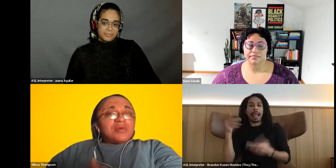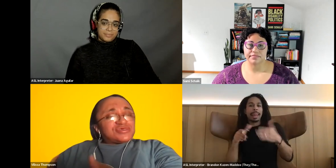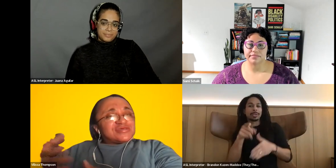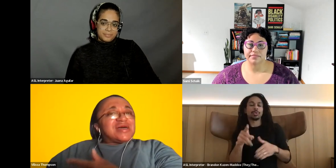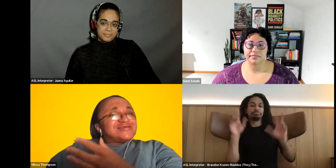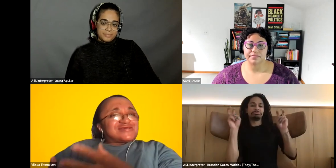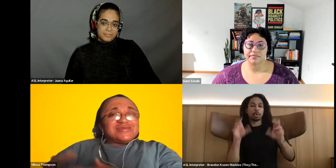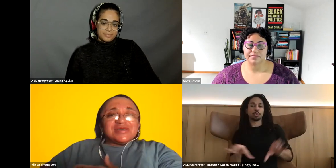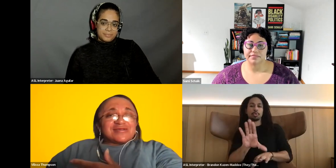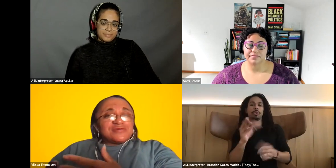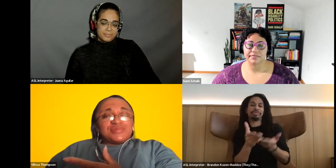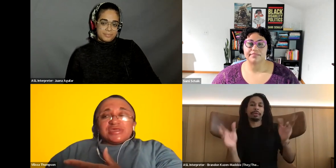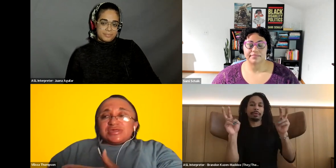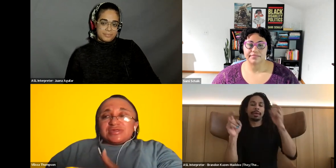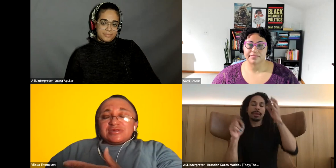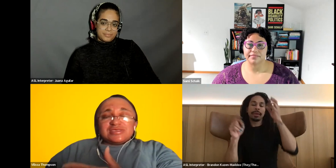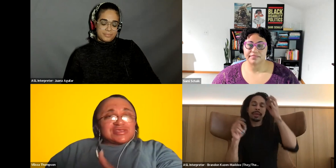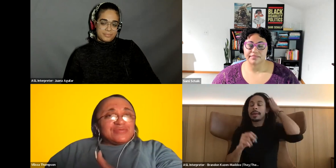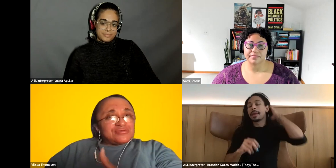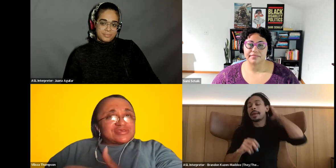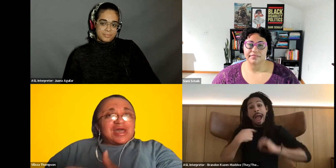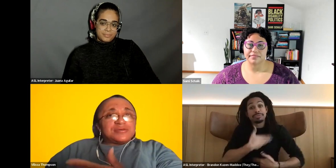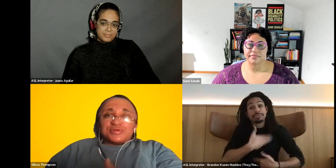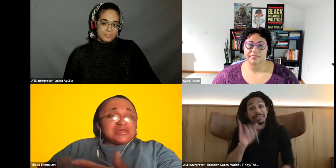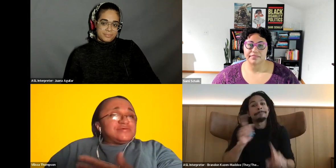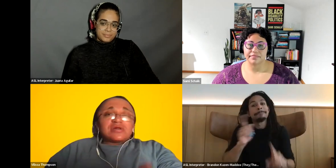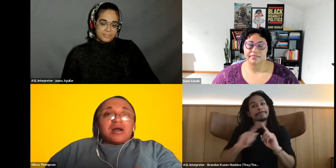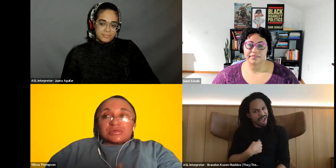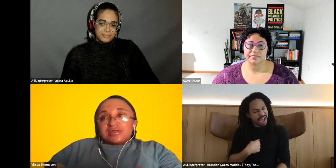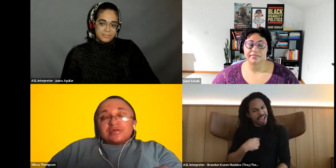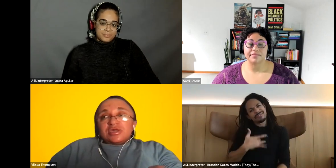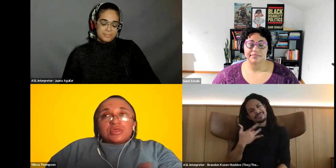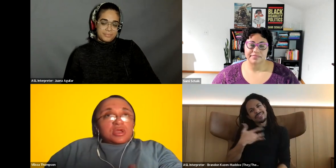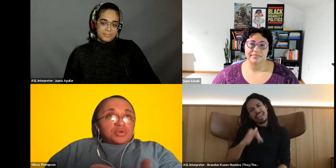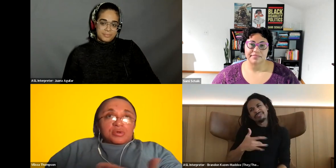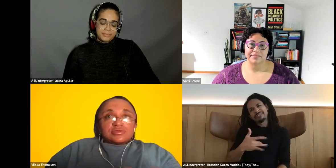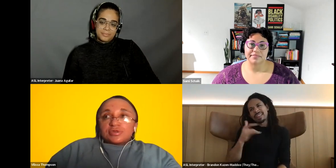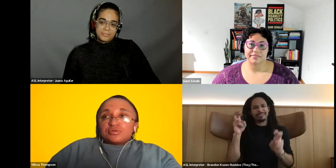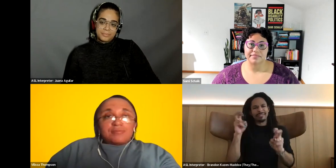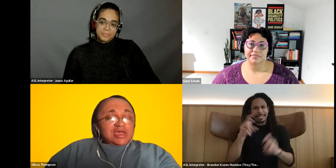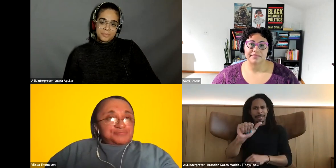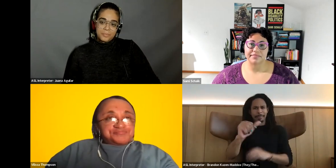Vilissa Thompson: But still that disconnect of being disabled was kind of weird, even at college like there were those of us who I met.